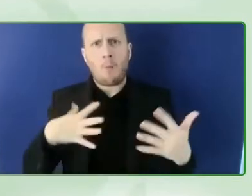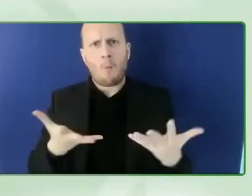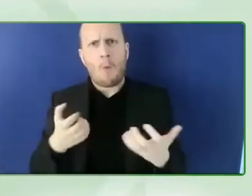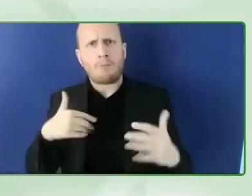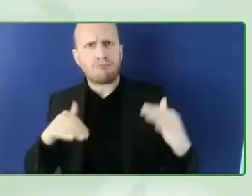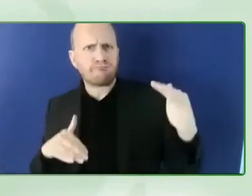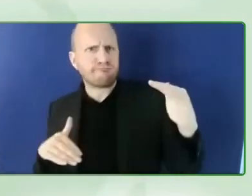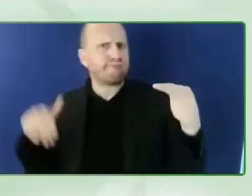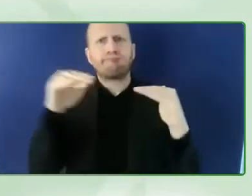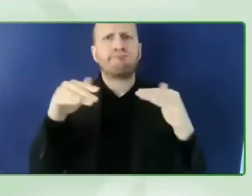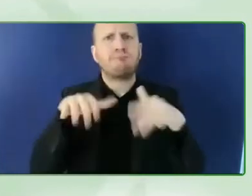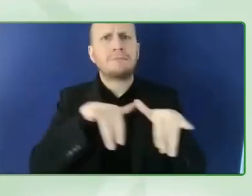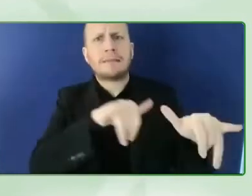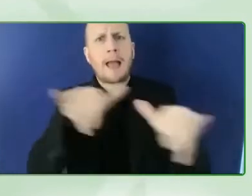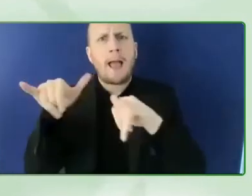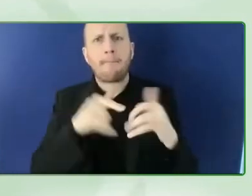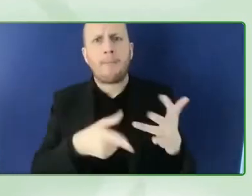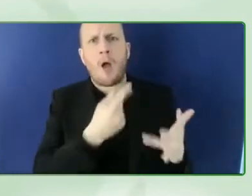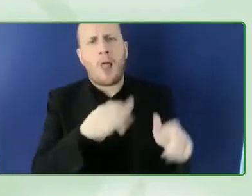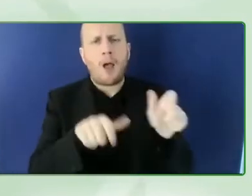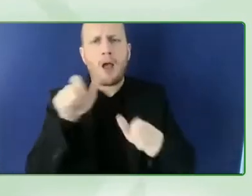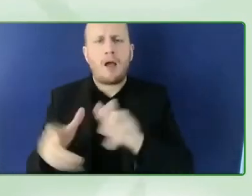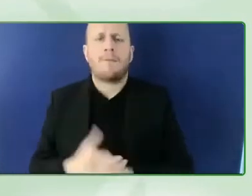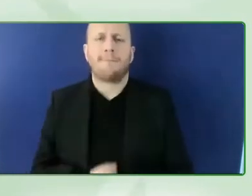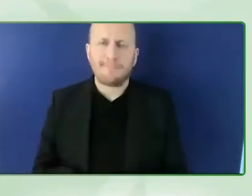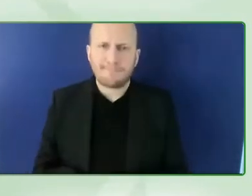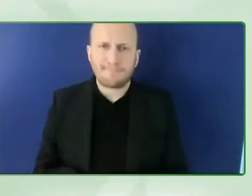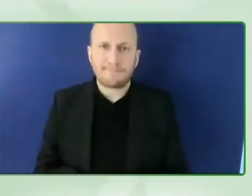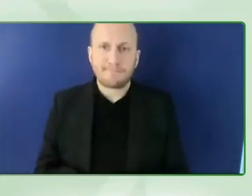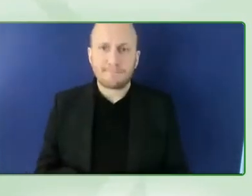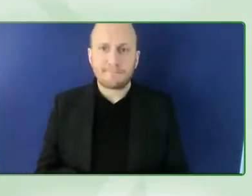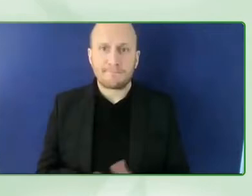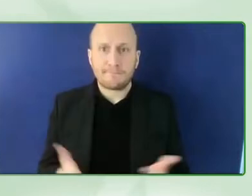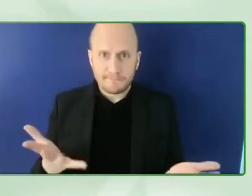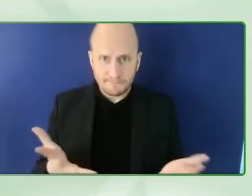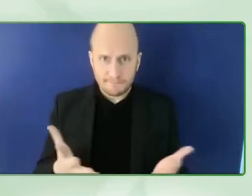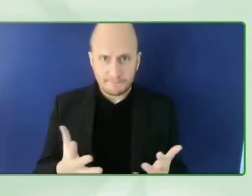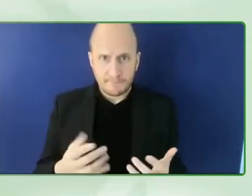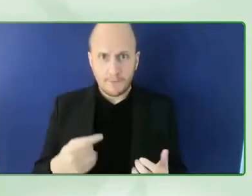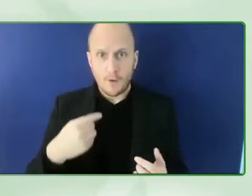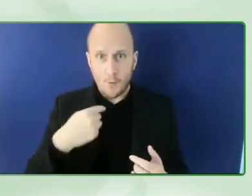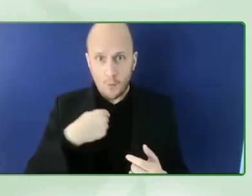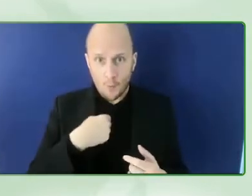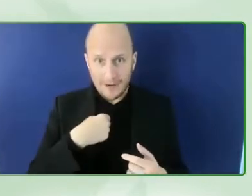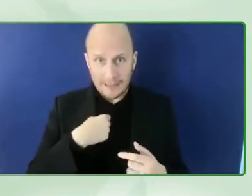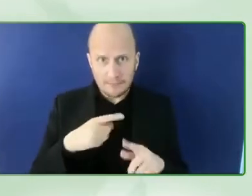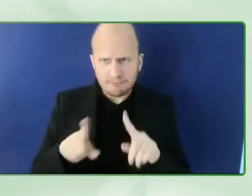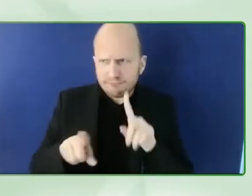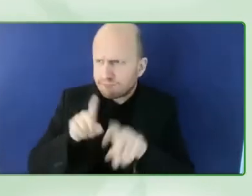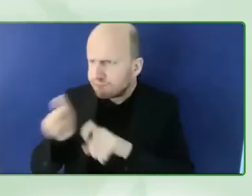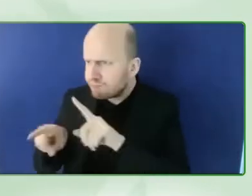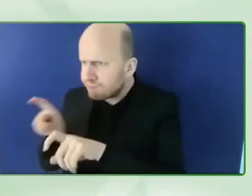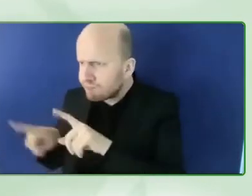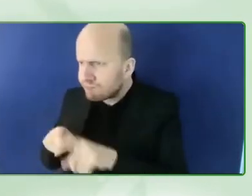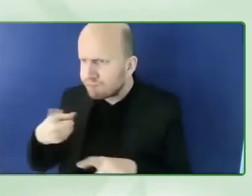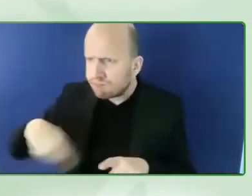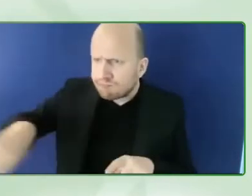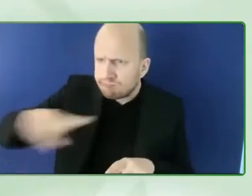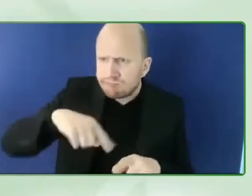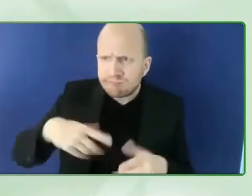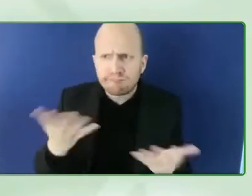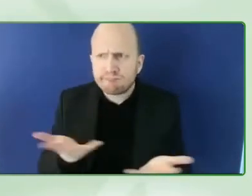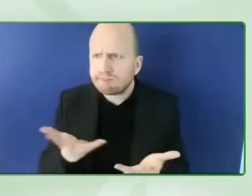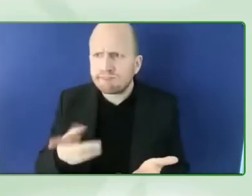and we found out when we evaluated the past that we are doing something very very wrong